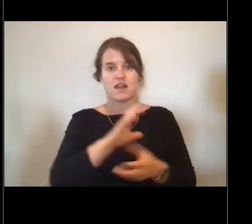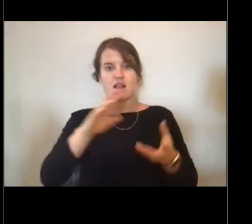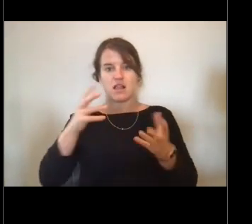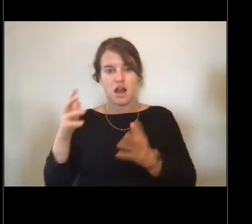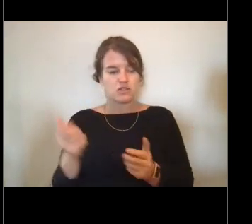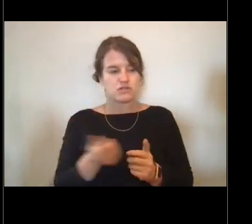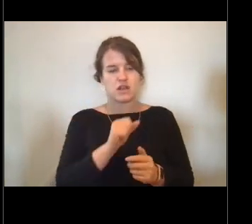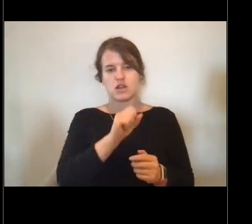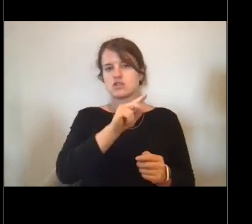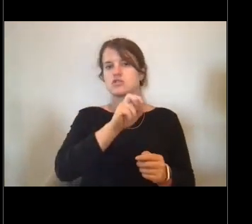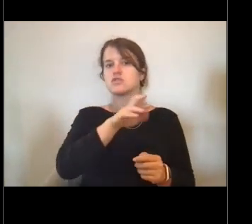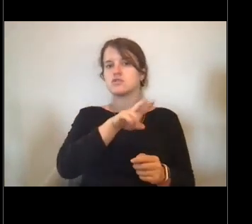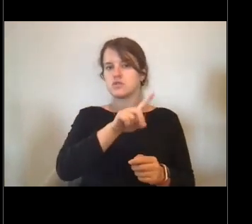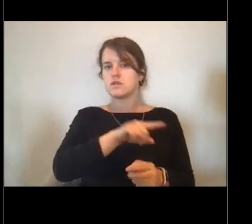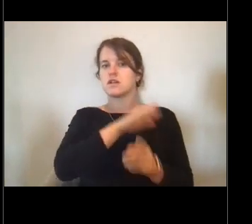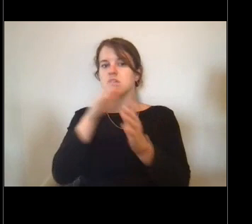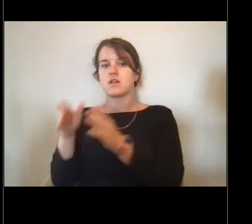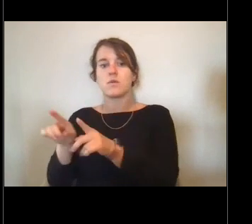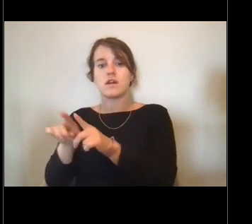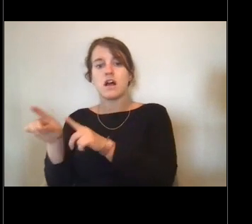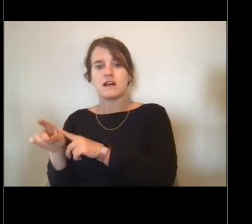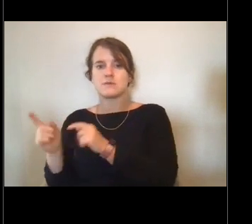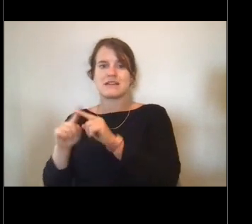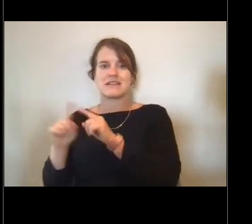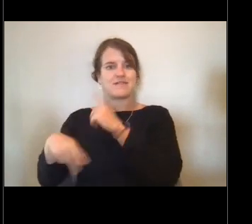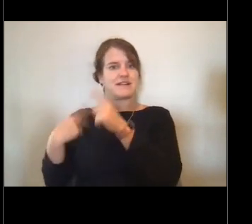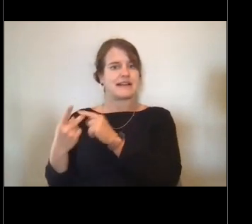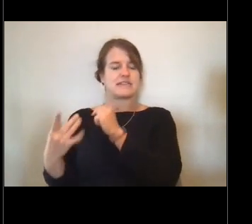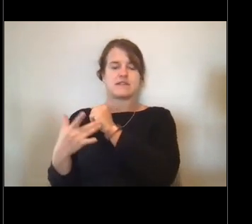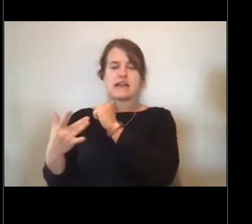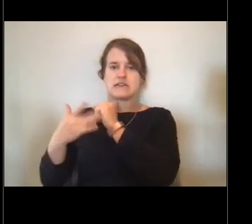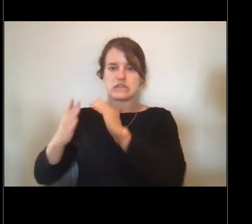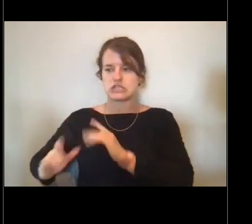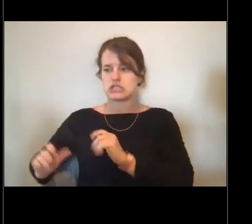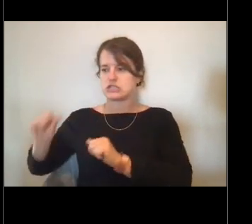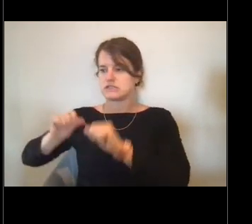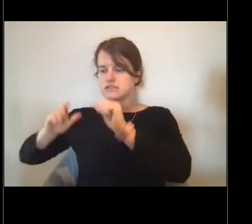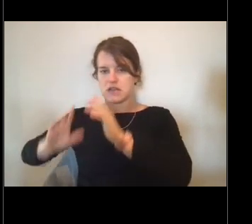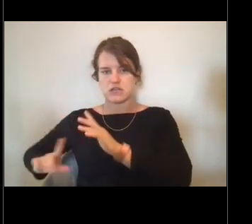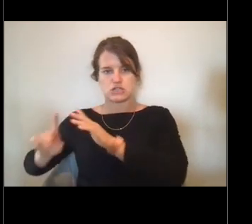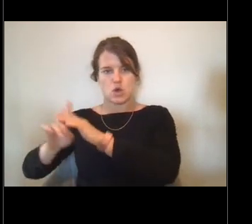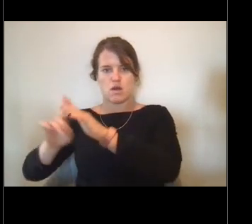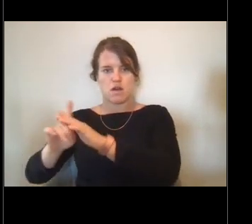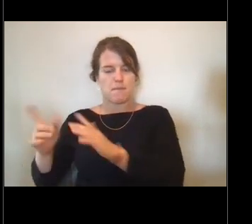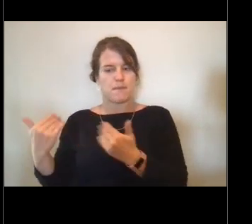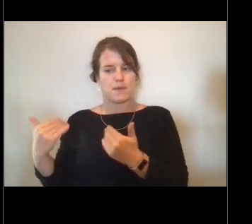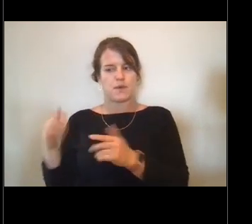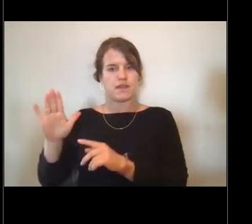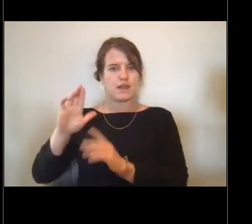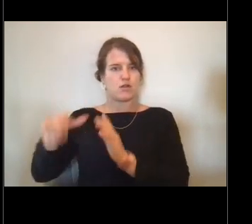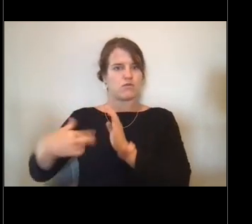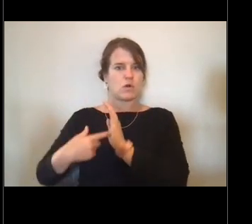And then we also have a variety of technicians and scientists that come out and they have very specialized roles.